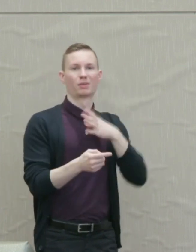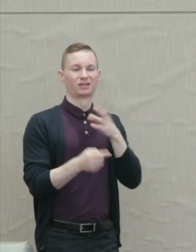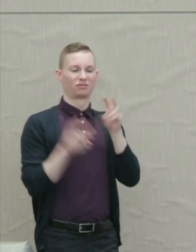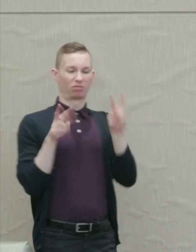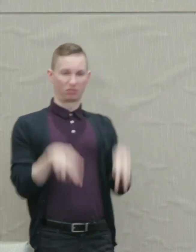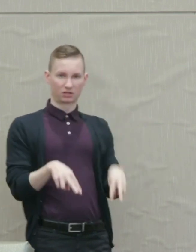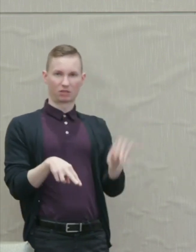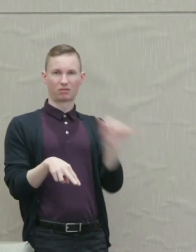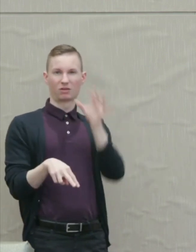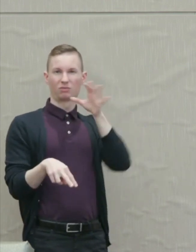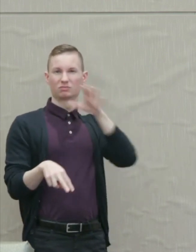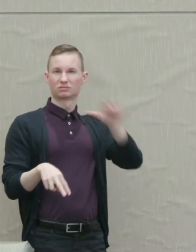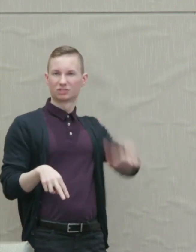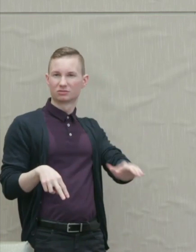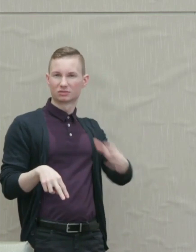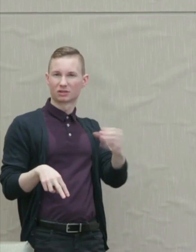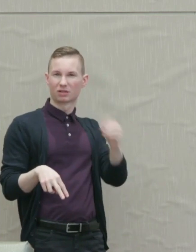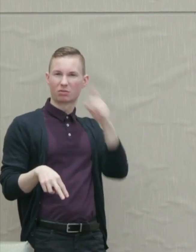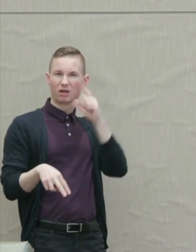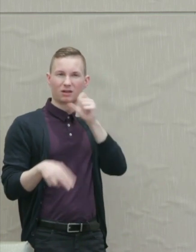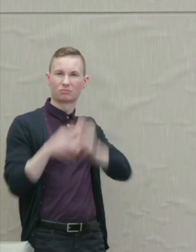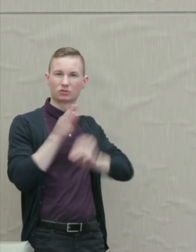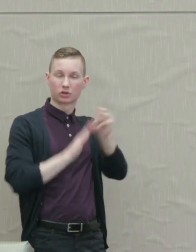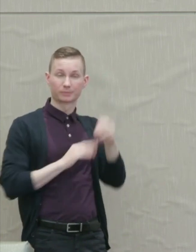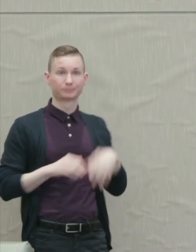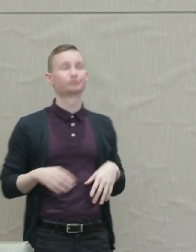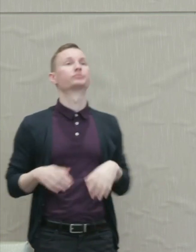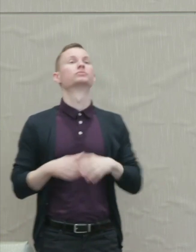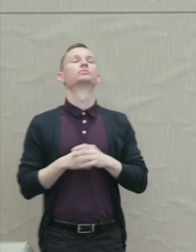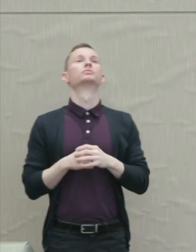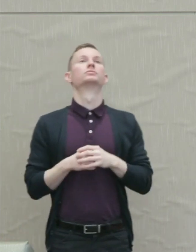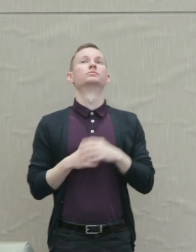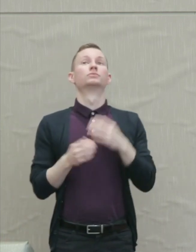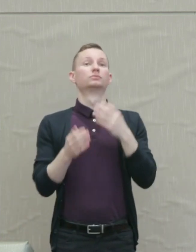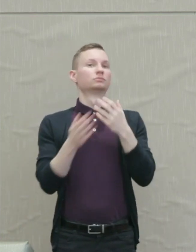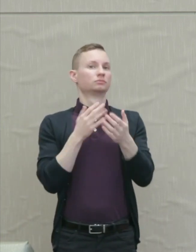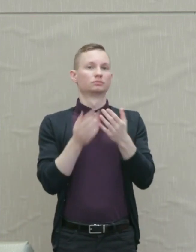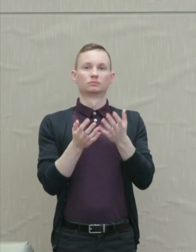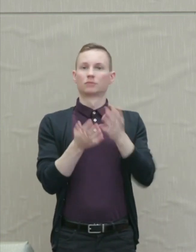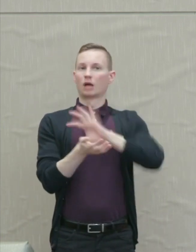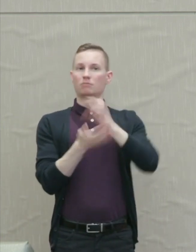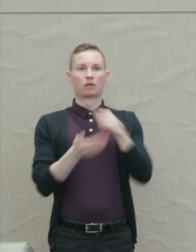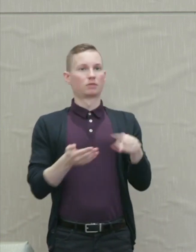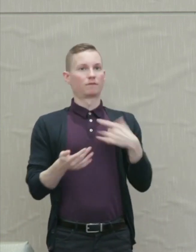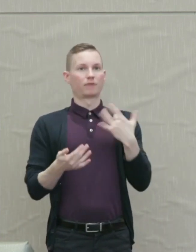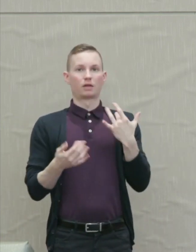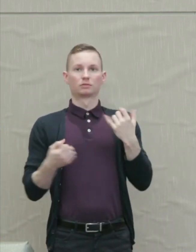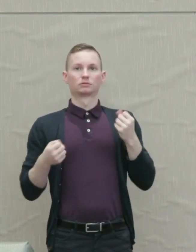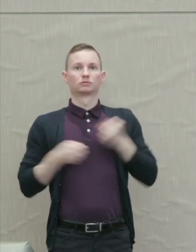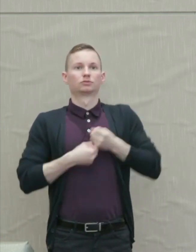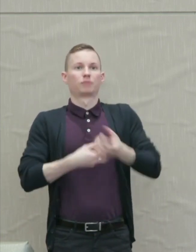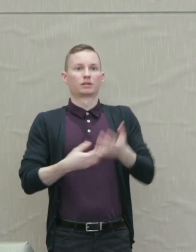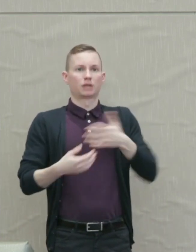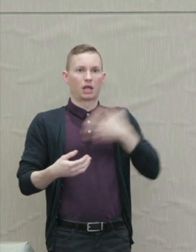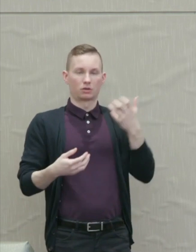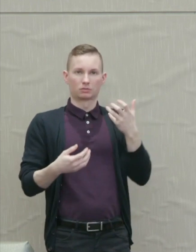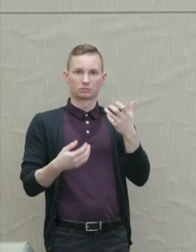and immature. However much they felt and expressed anger, they waged a cultural struggle against it,